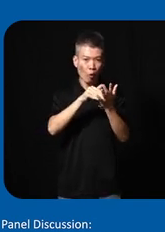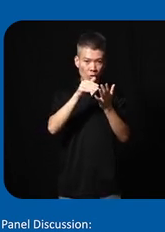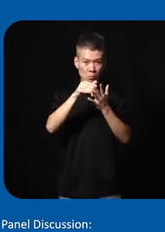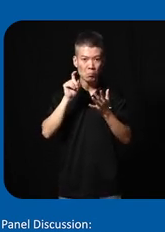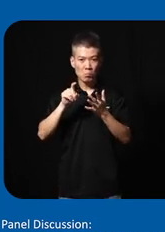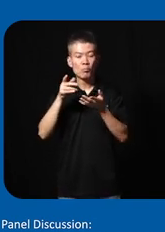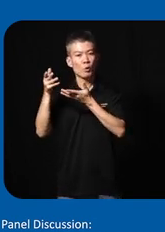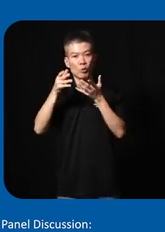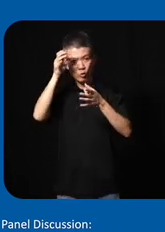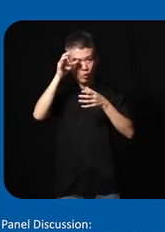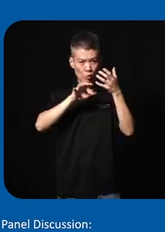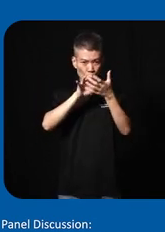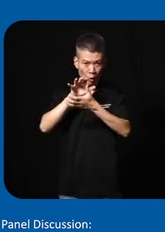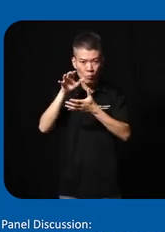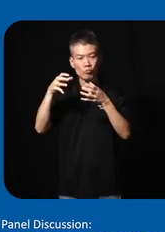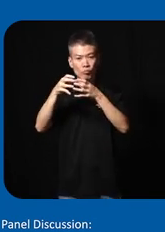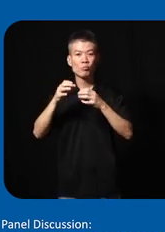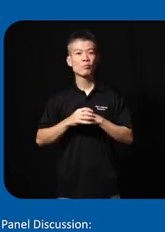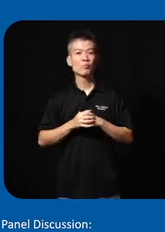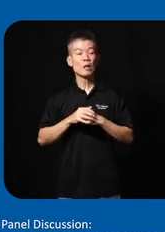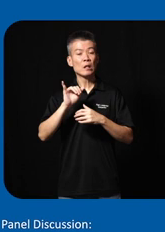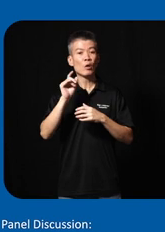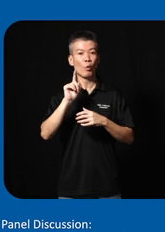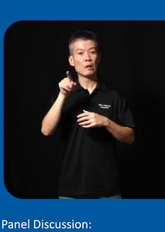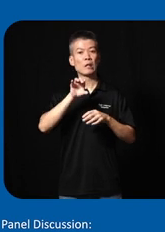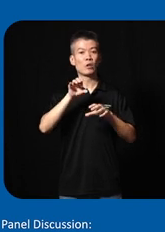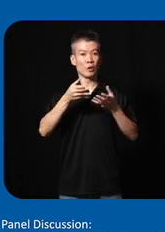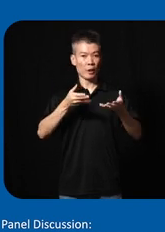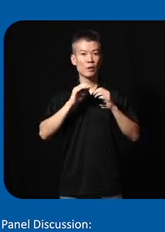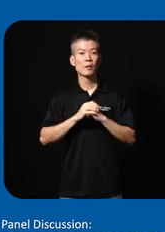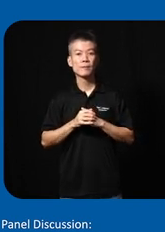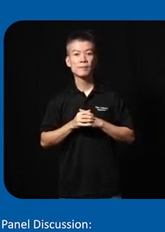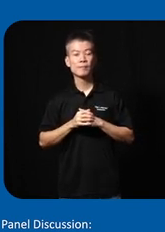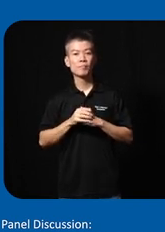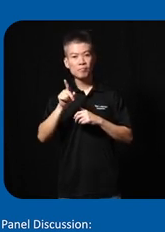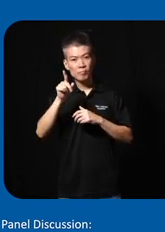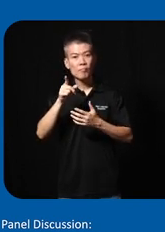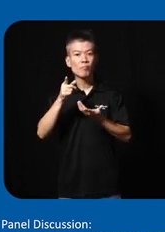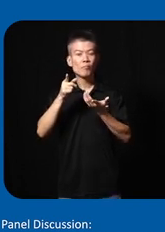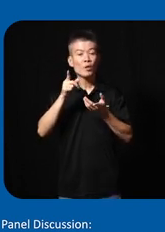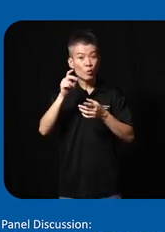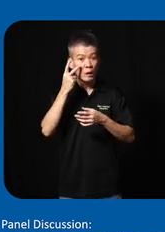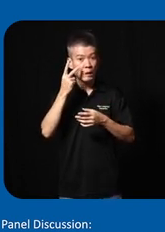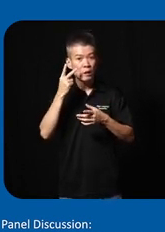to brainstorm often together so that's what they did here they helped uh you can see on